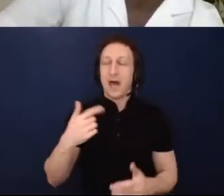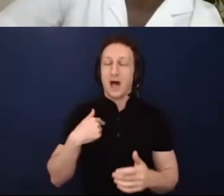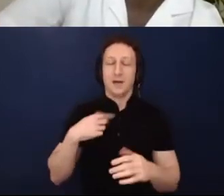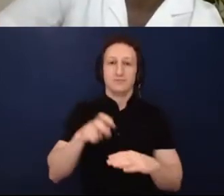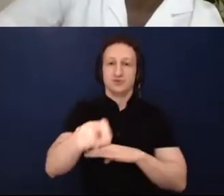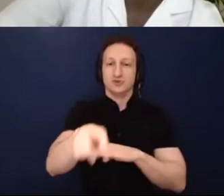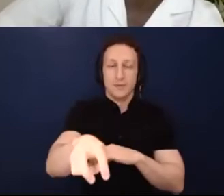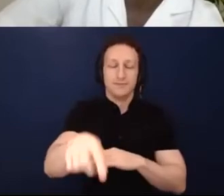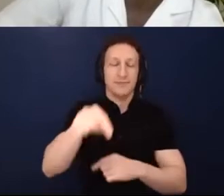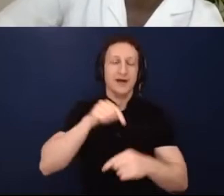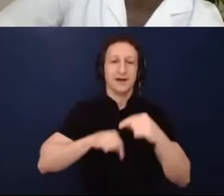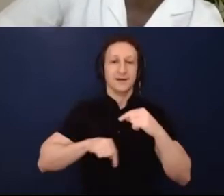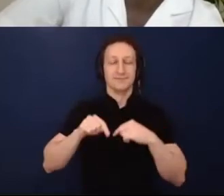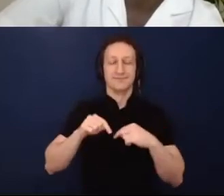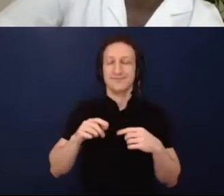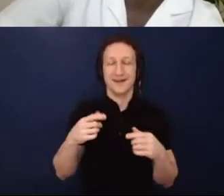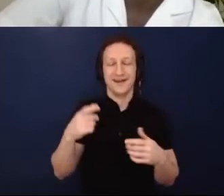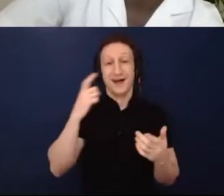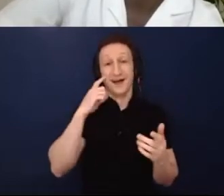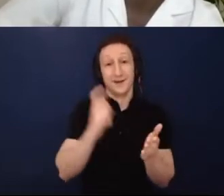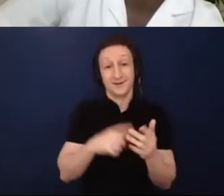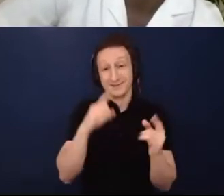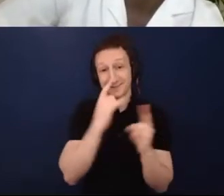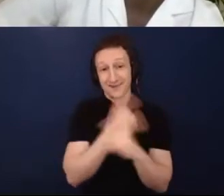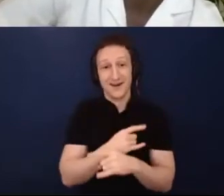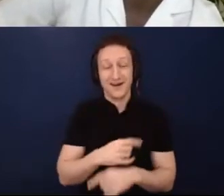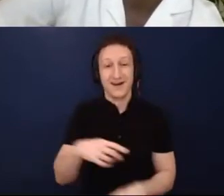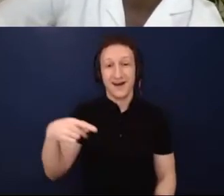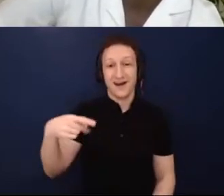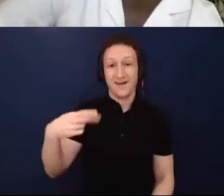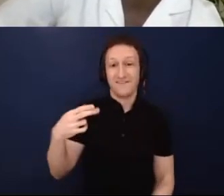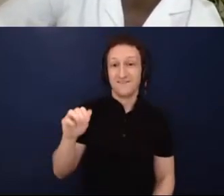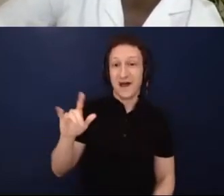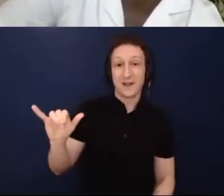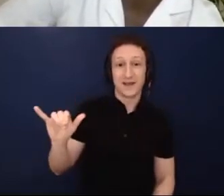Ironically, Phamaly was supposed to produce Alice in Wonderland this summer,